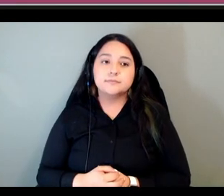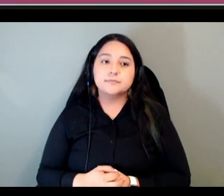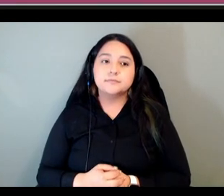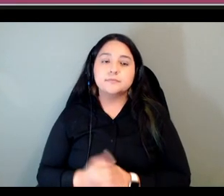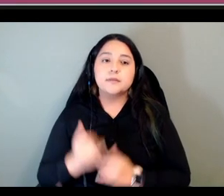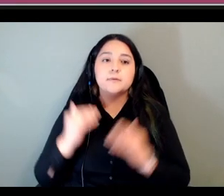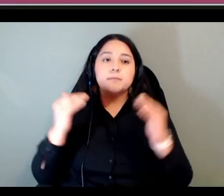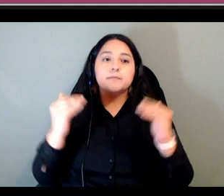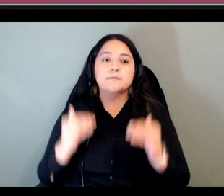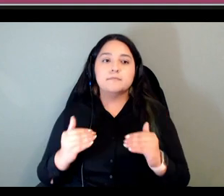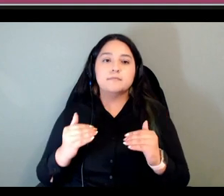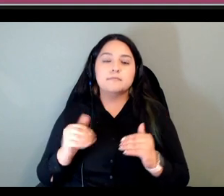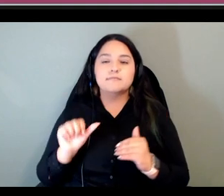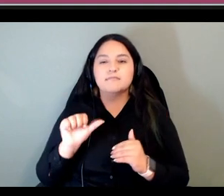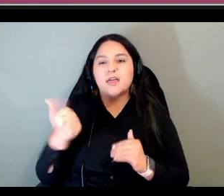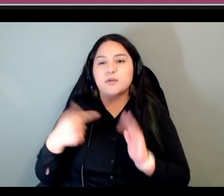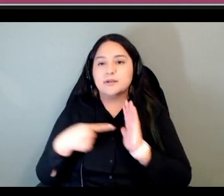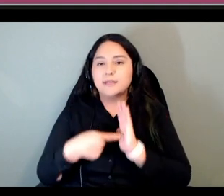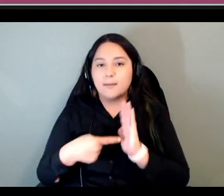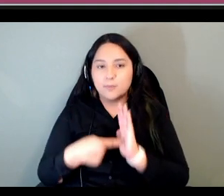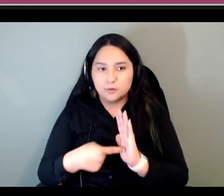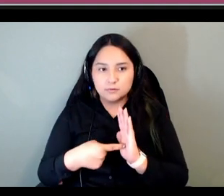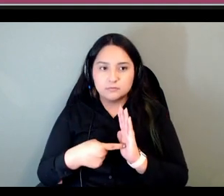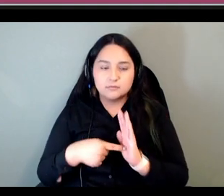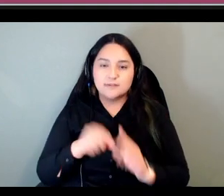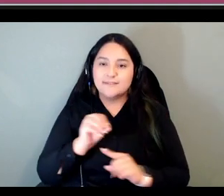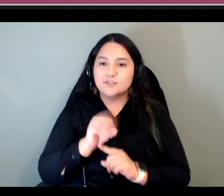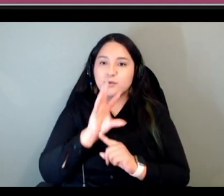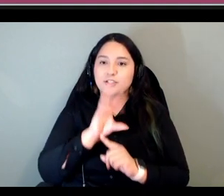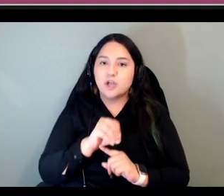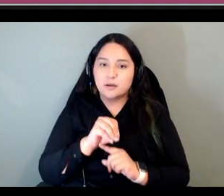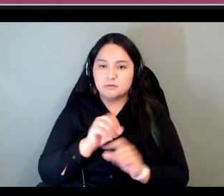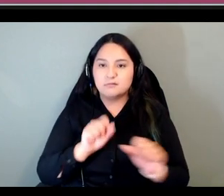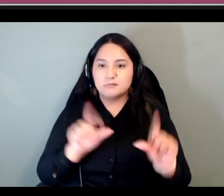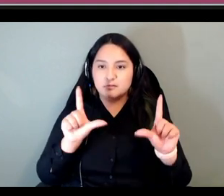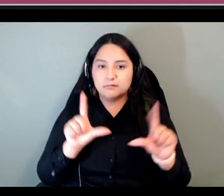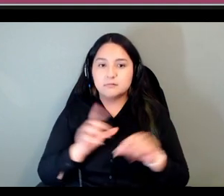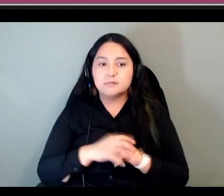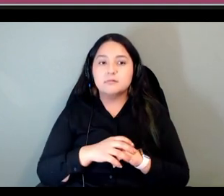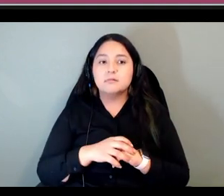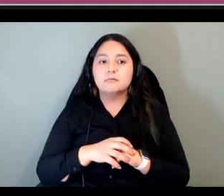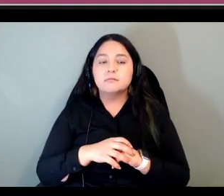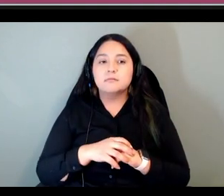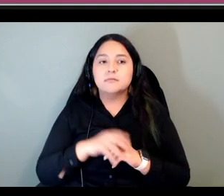so this is another example of a screenshot so this is a learning path example from the